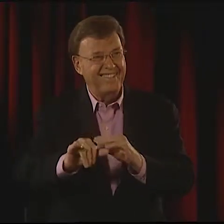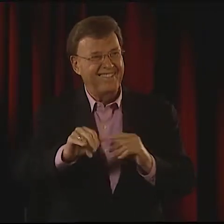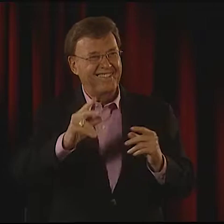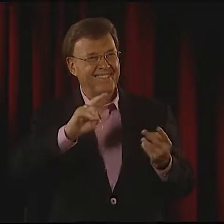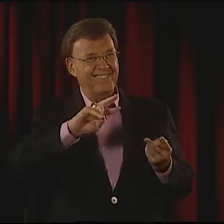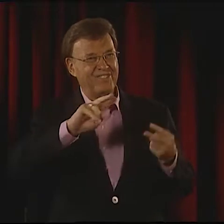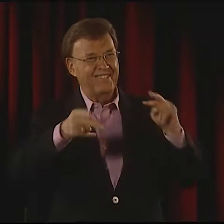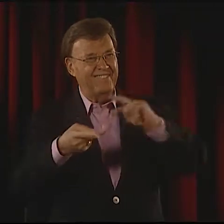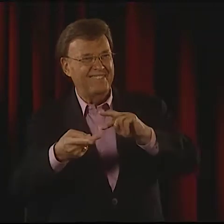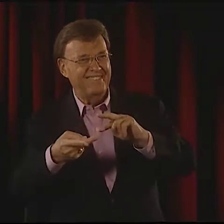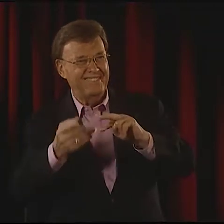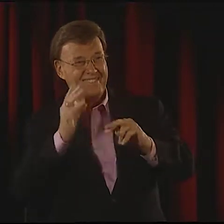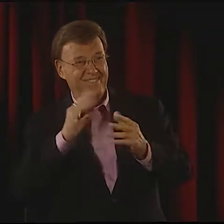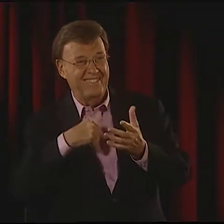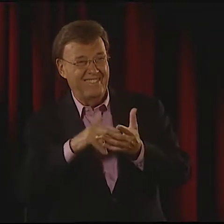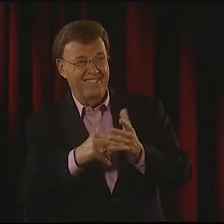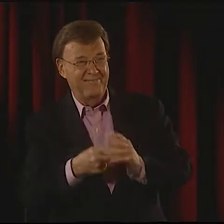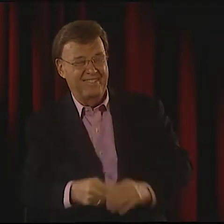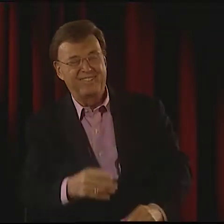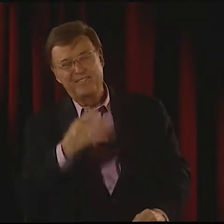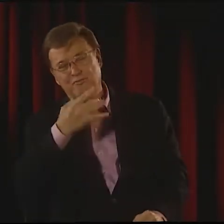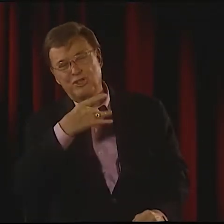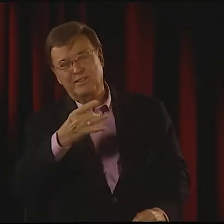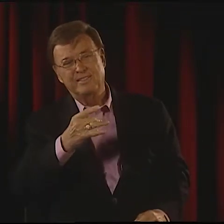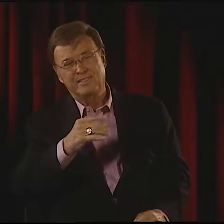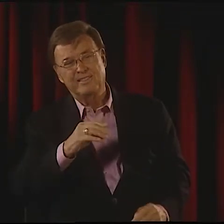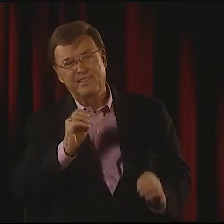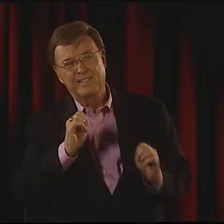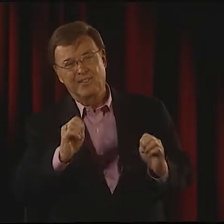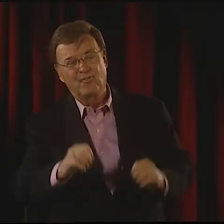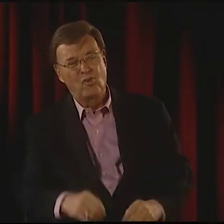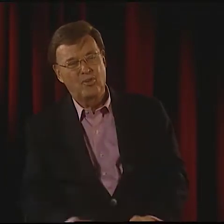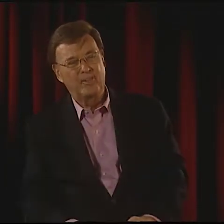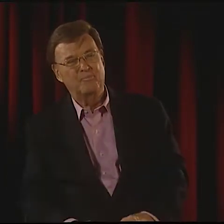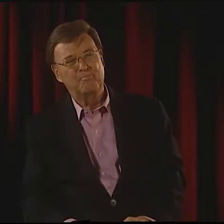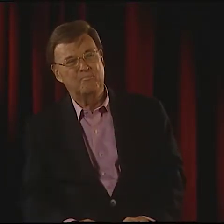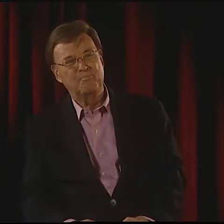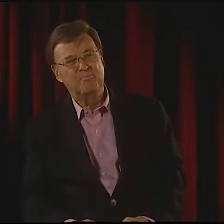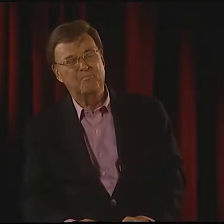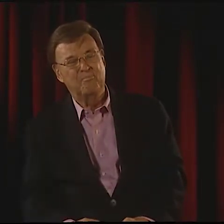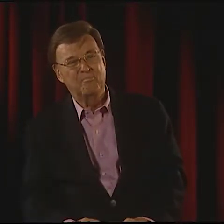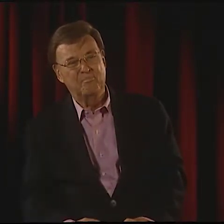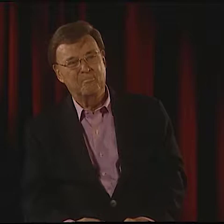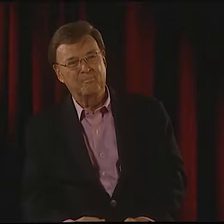SHE KEPT SIGN LANGUAGE IN MIND CONSTANTLY AS SHE WROTE THE ENGLISH, IF YOU KNOW WHAT I MEAN.